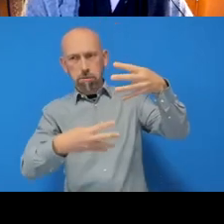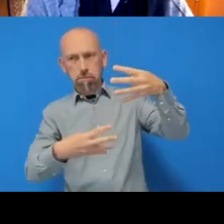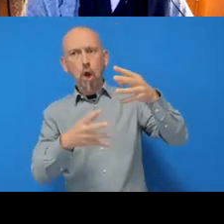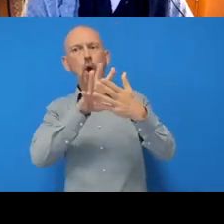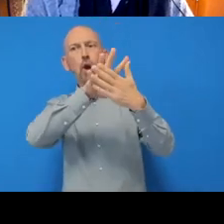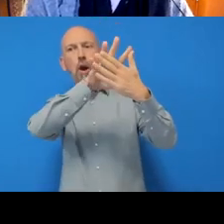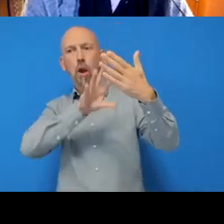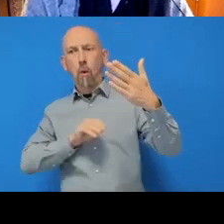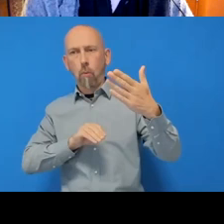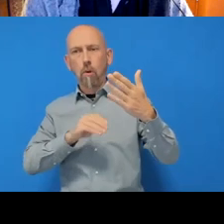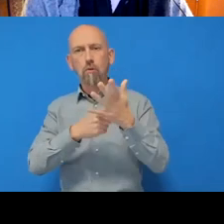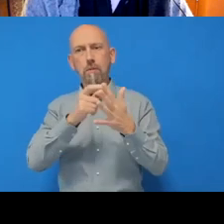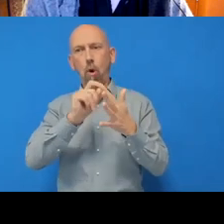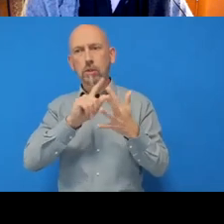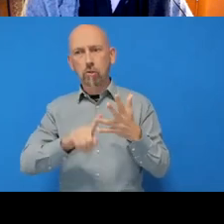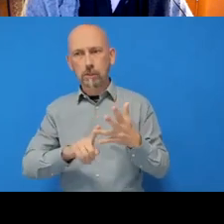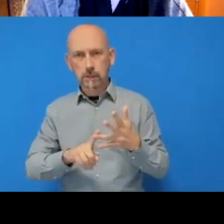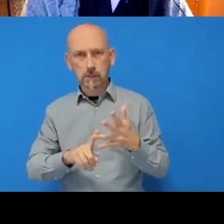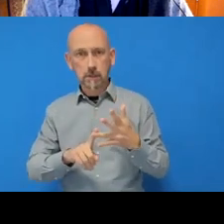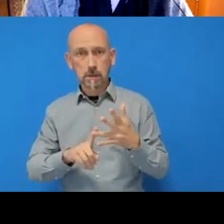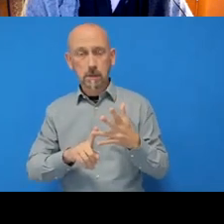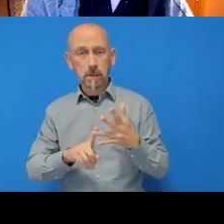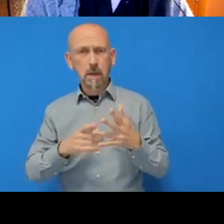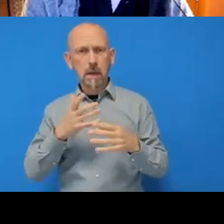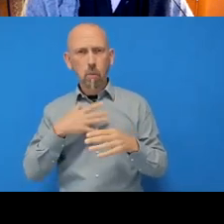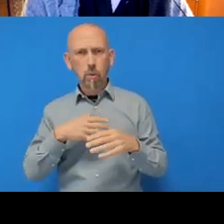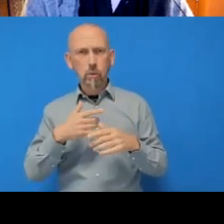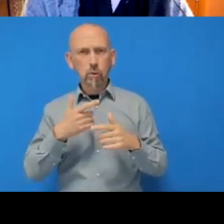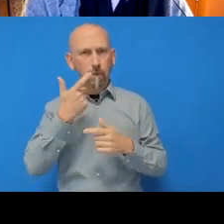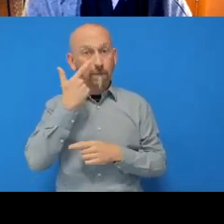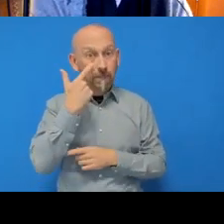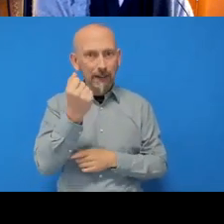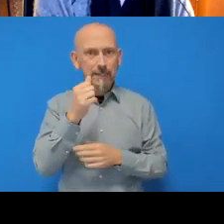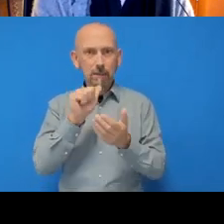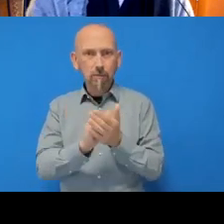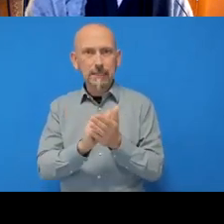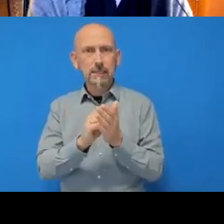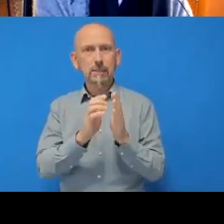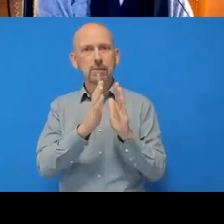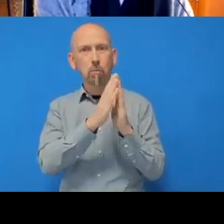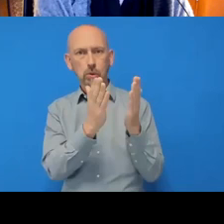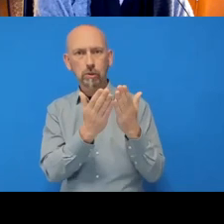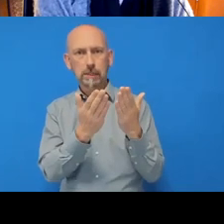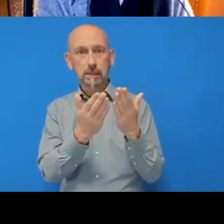and then I want to find a repository, so I need to type it in here, ‘my-repo’, okay, and it's figured it out already.